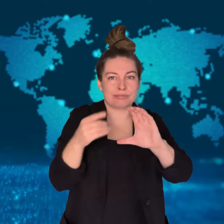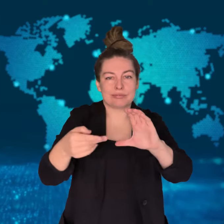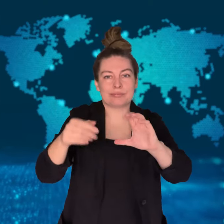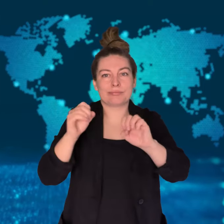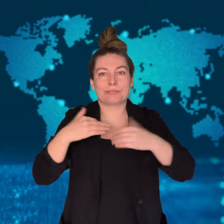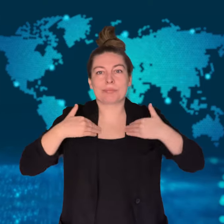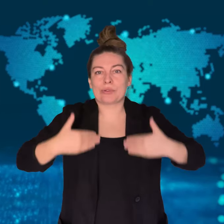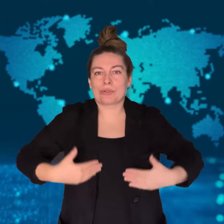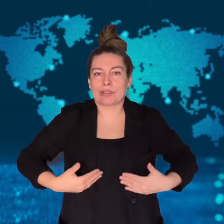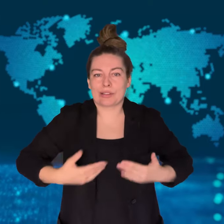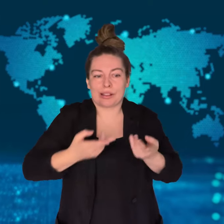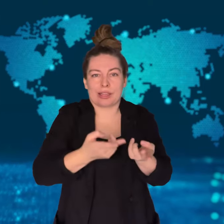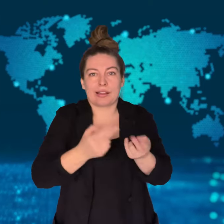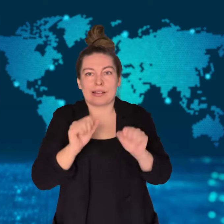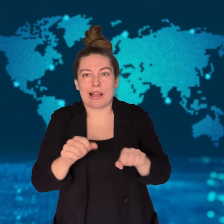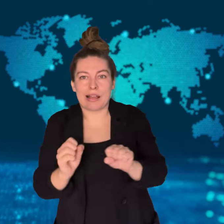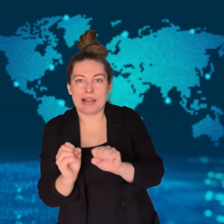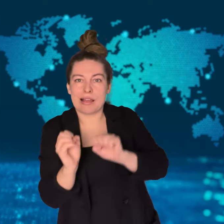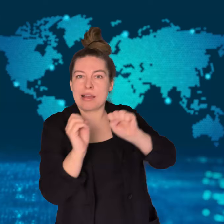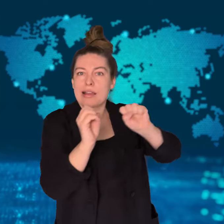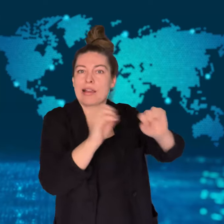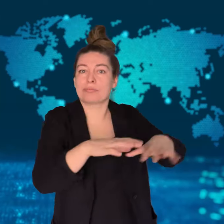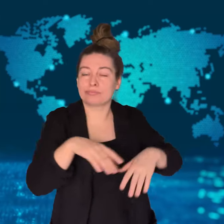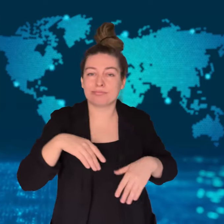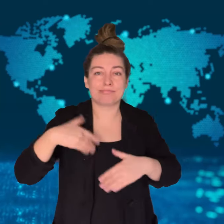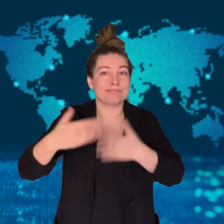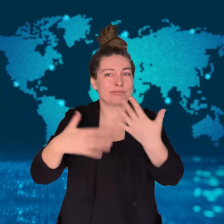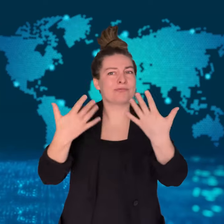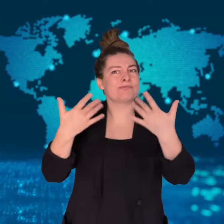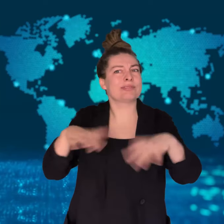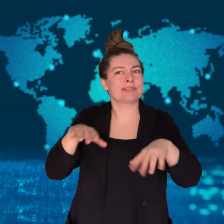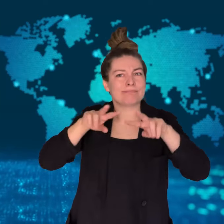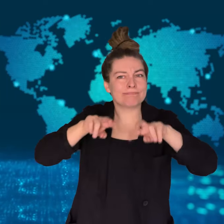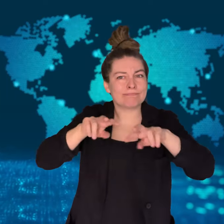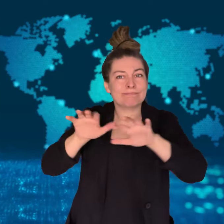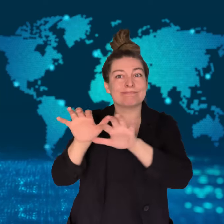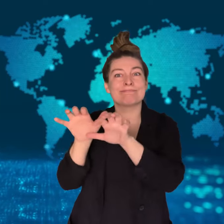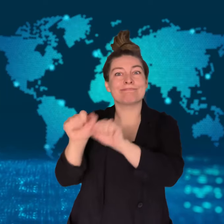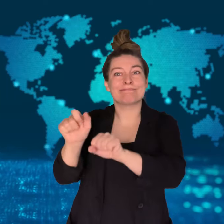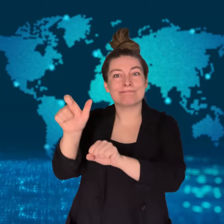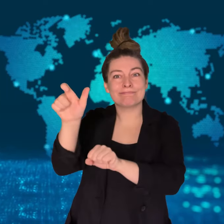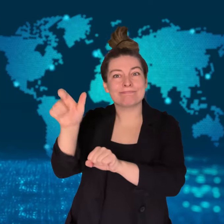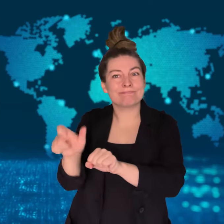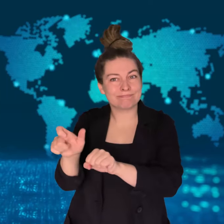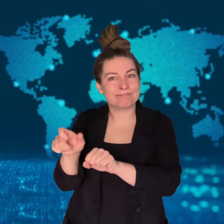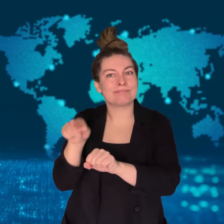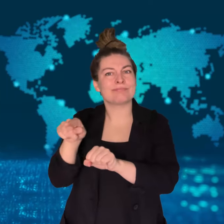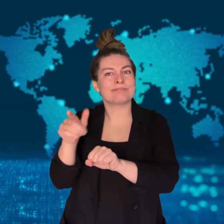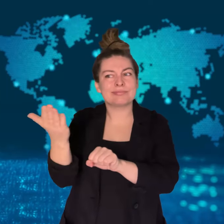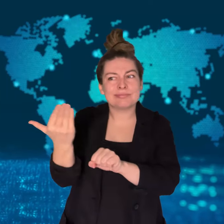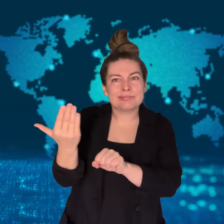The news of the couple's death cast a dark shadow over the celebration